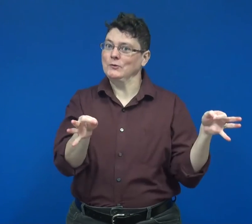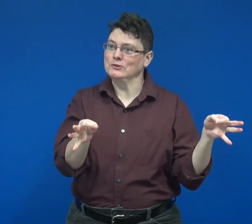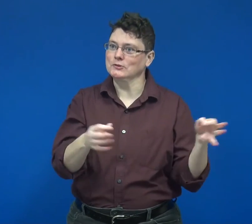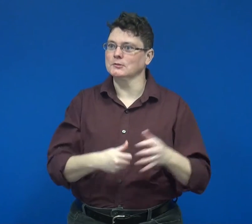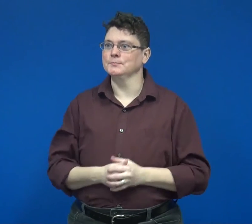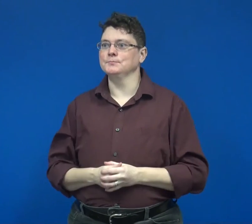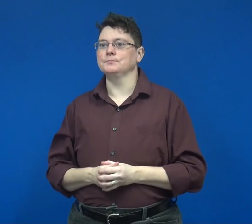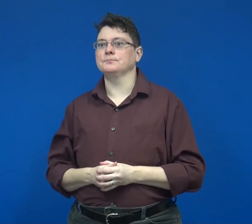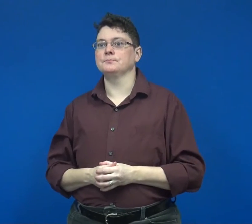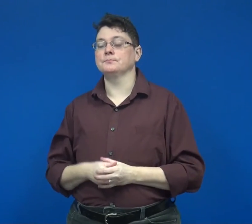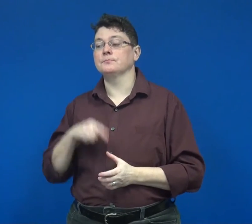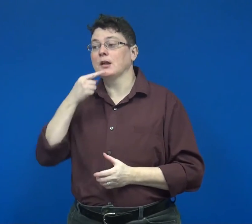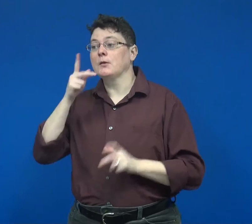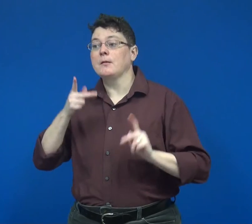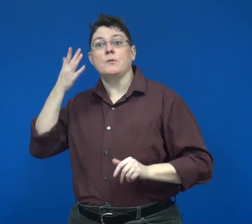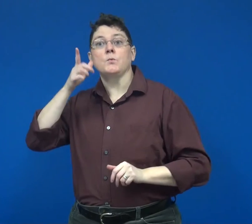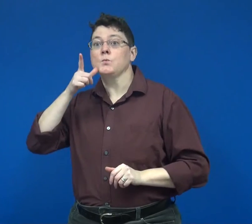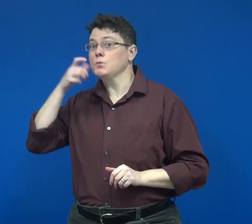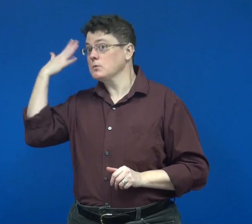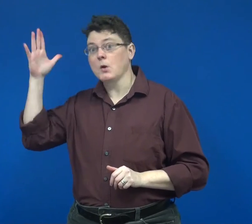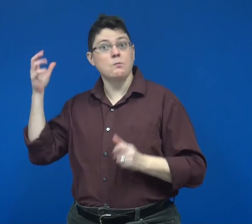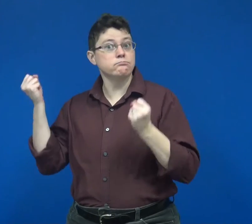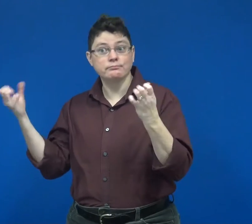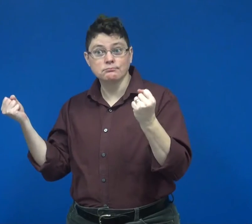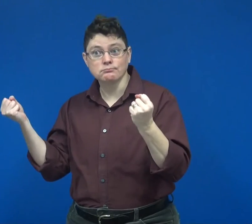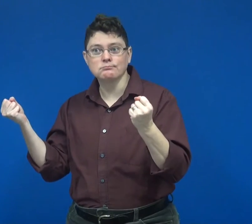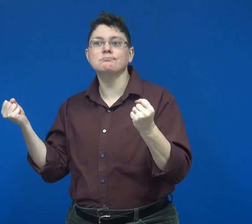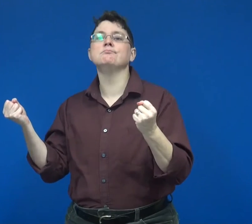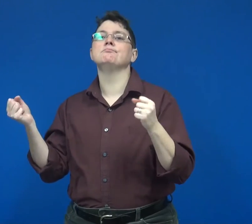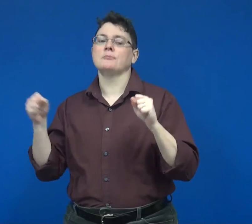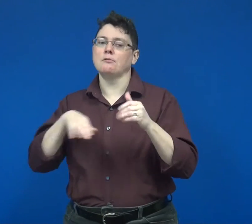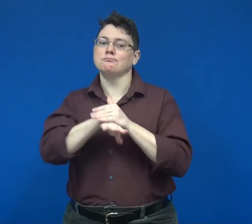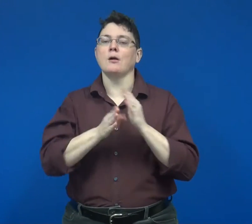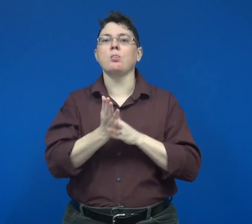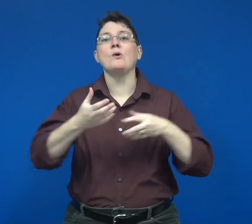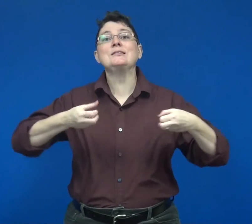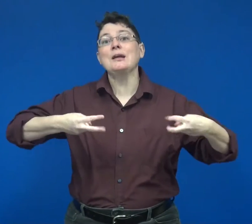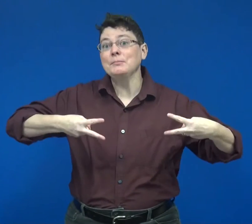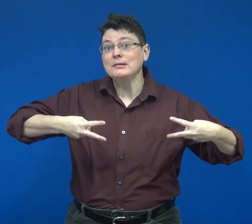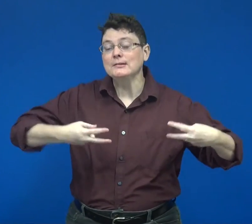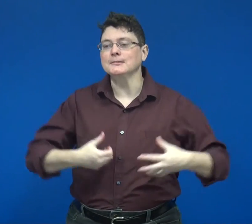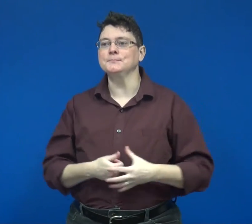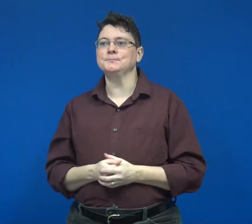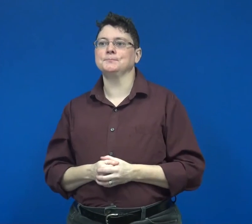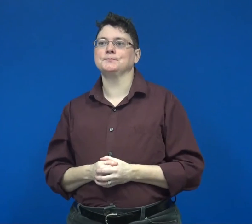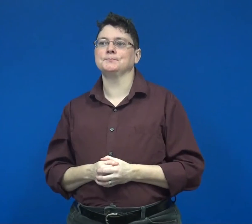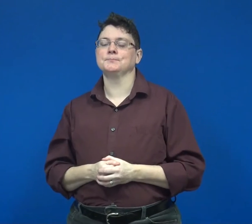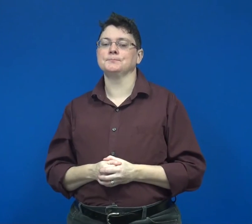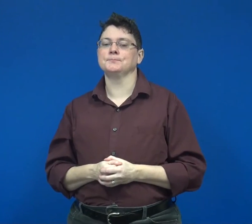key points in their own language and hearing people who did not know ASL to access via captioning.